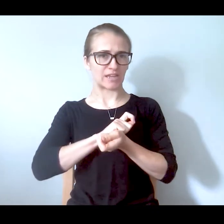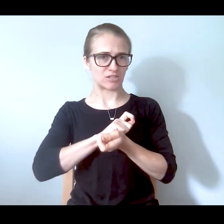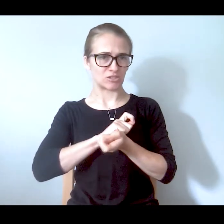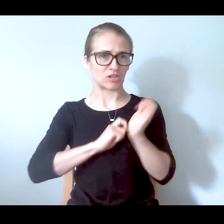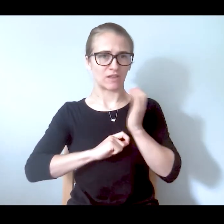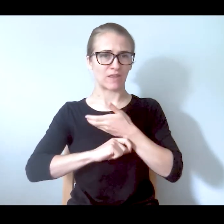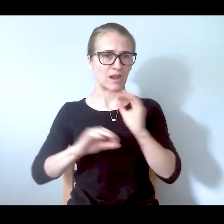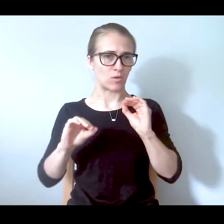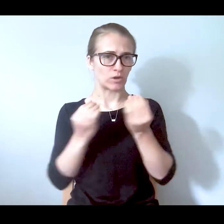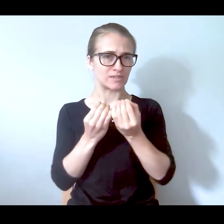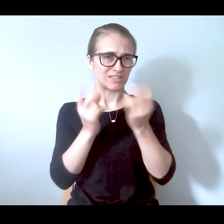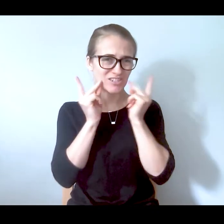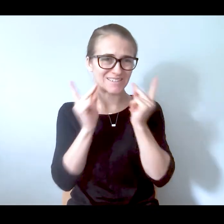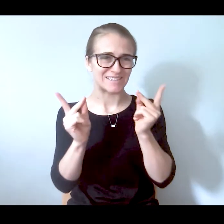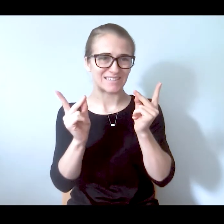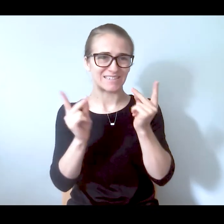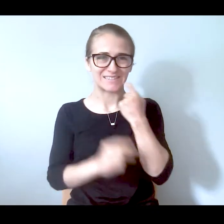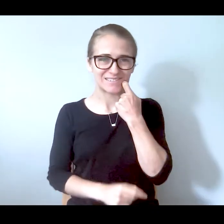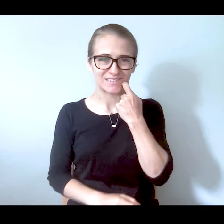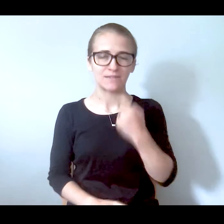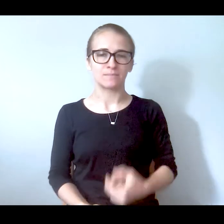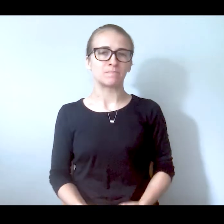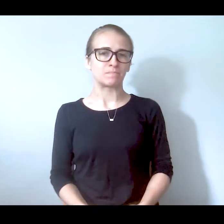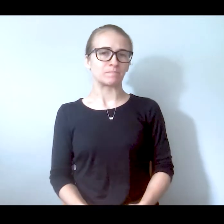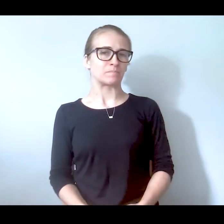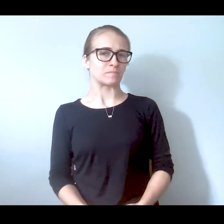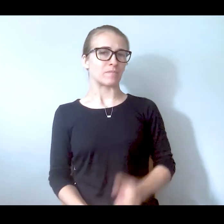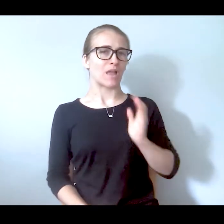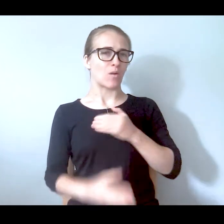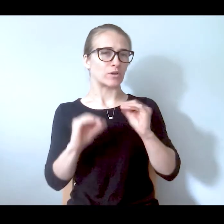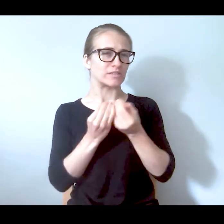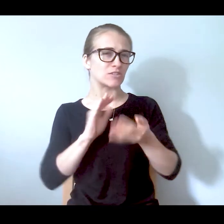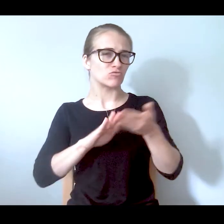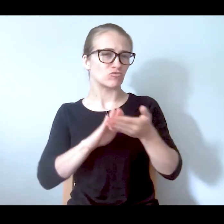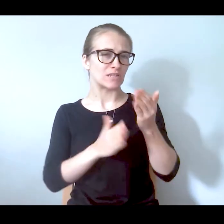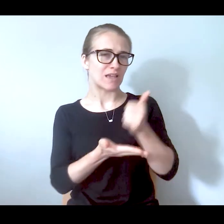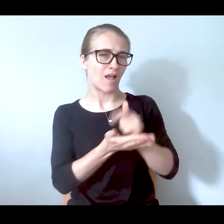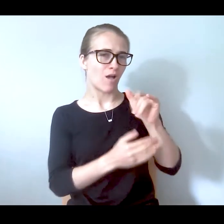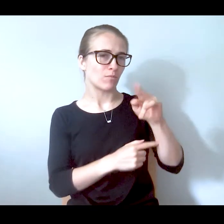organization's help line and for those who don't negotiation NAMI operates the help line. It's not a